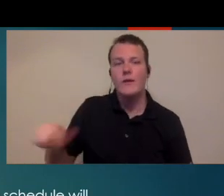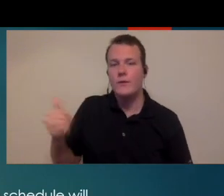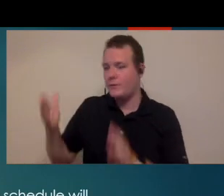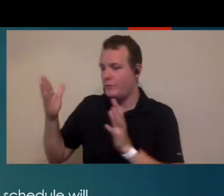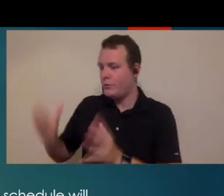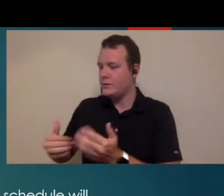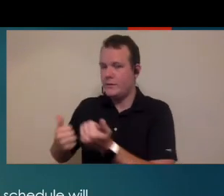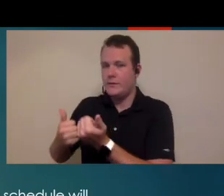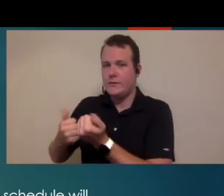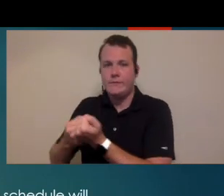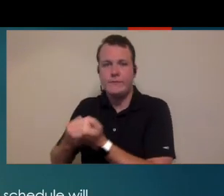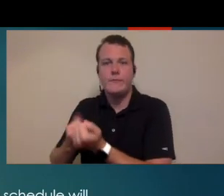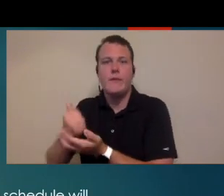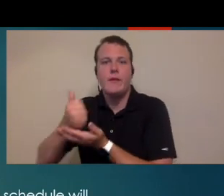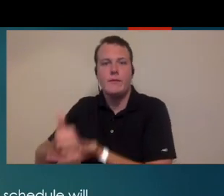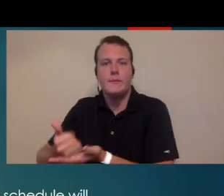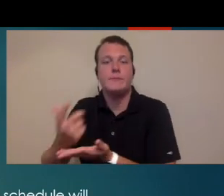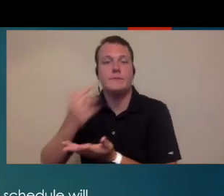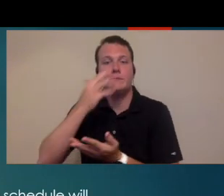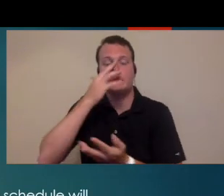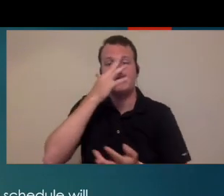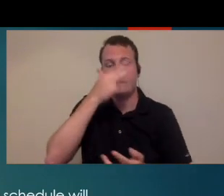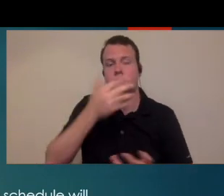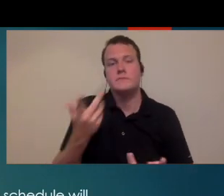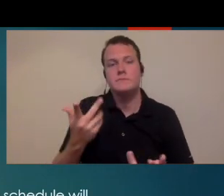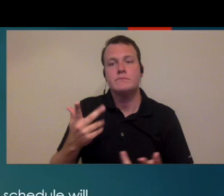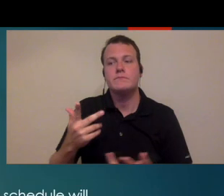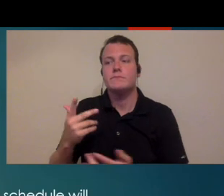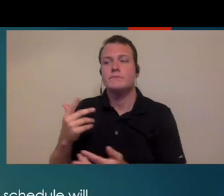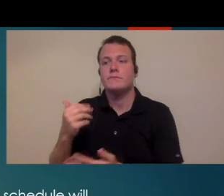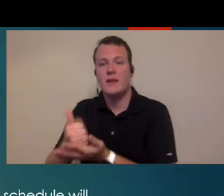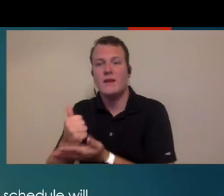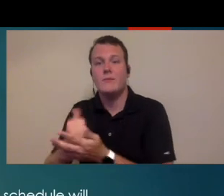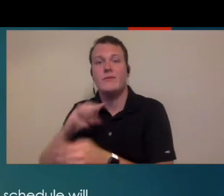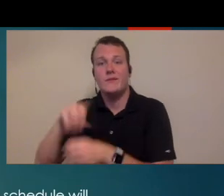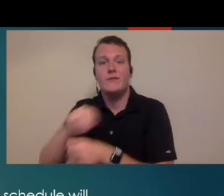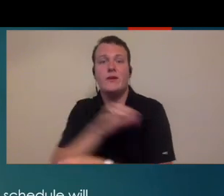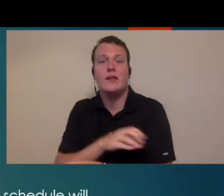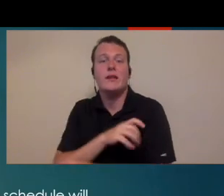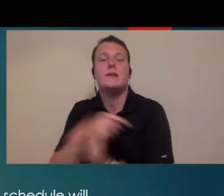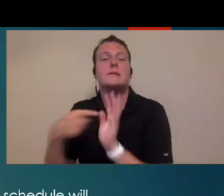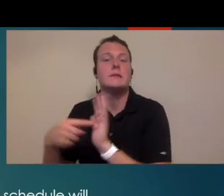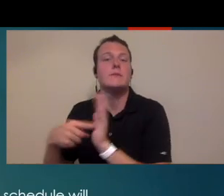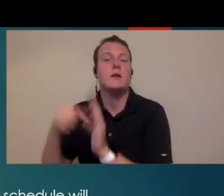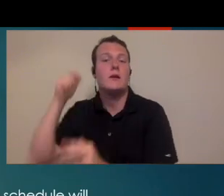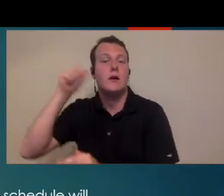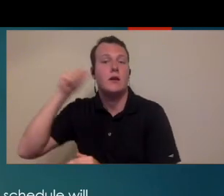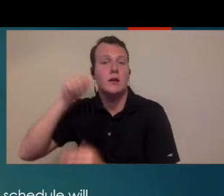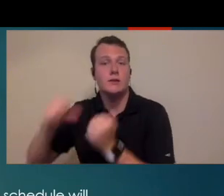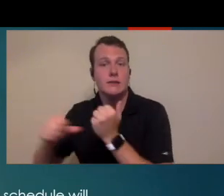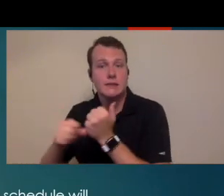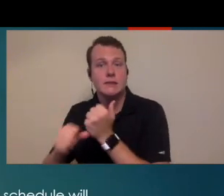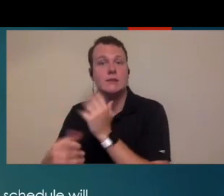have people assisting them and that's both in terms of having them help having help on the clinic for example if they're going to have an audiology